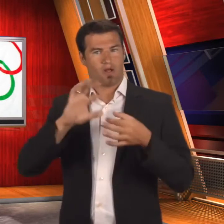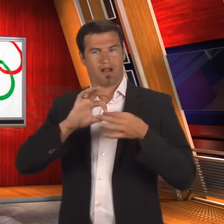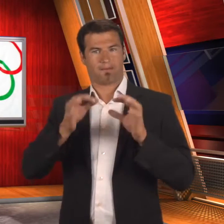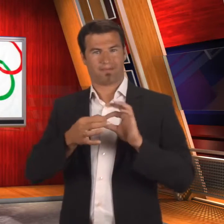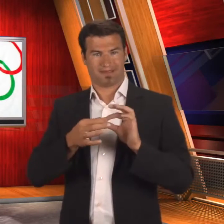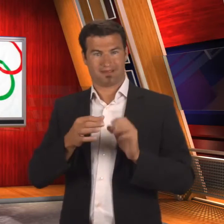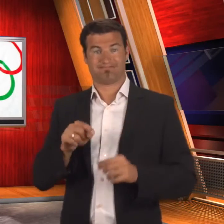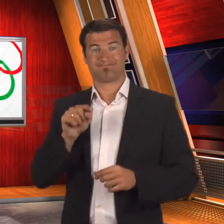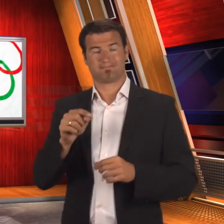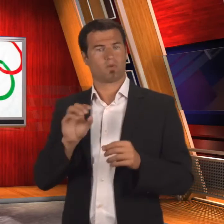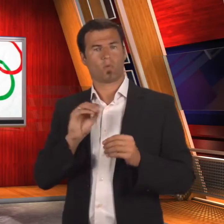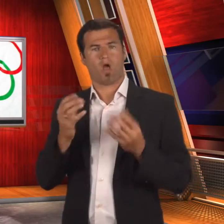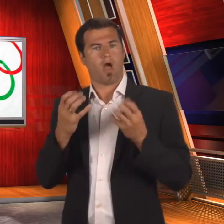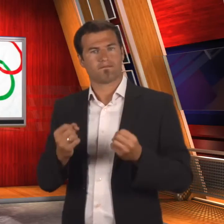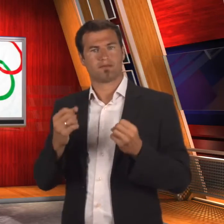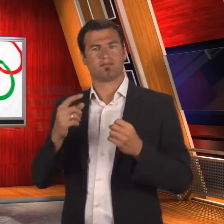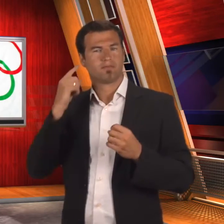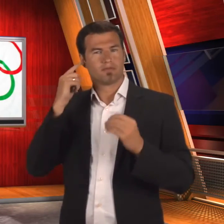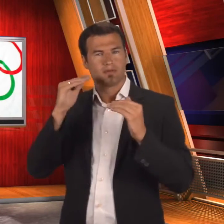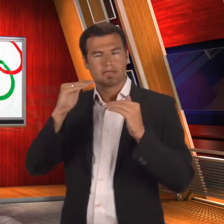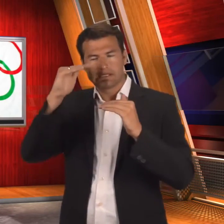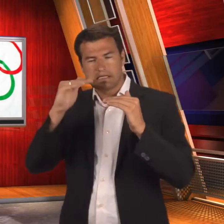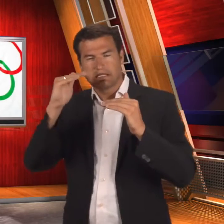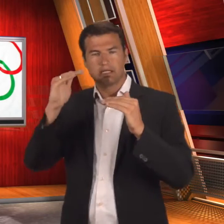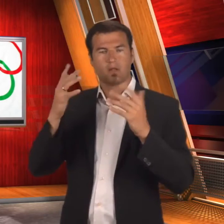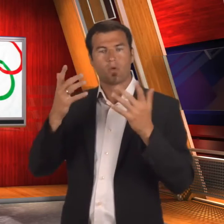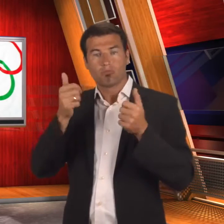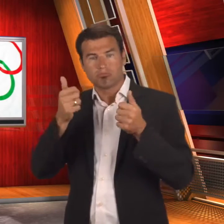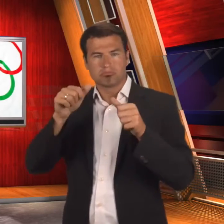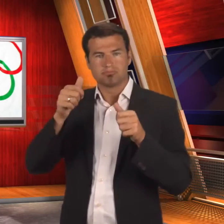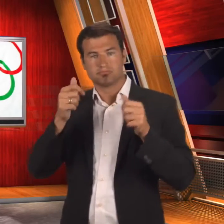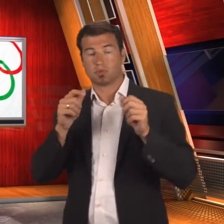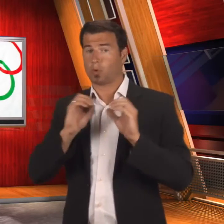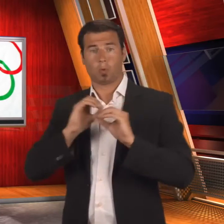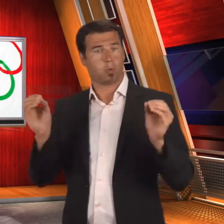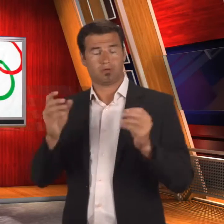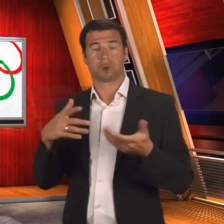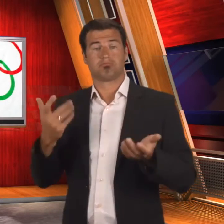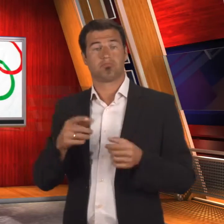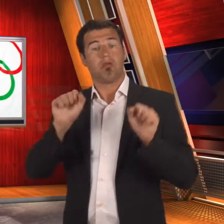However, in the Olympics, there is no restriction